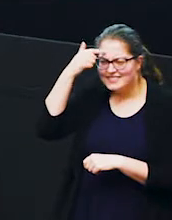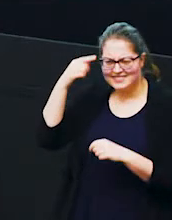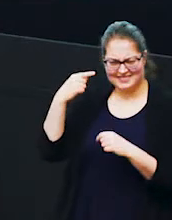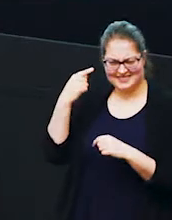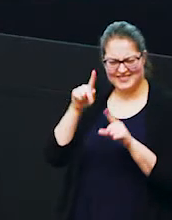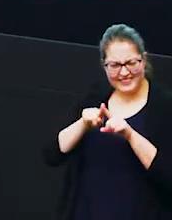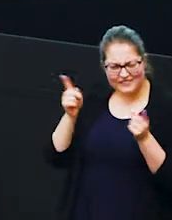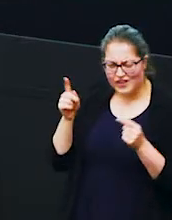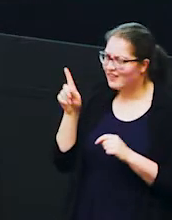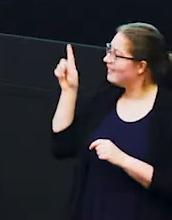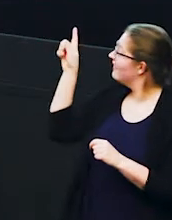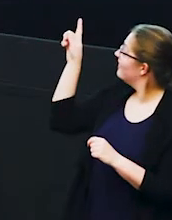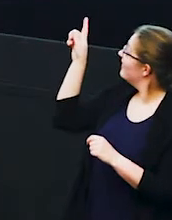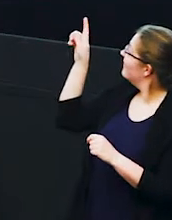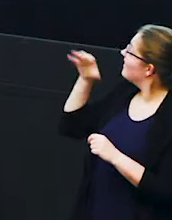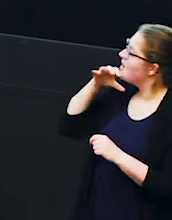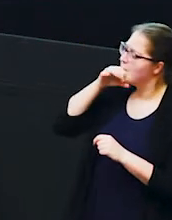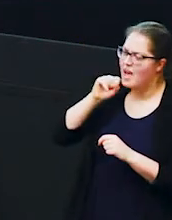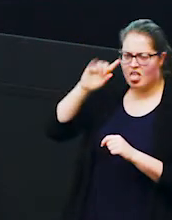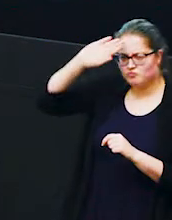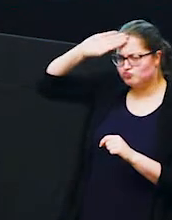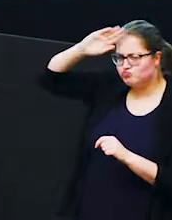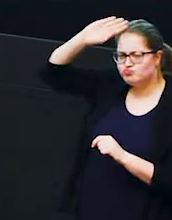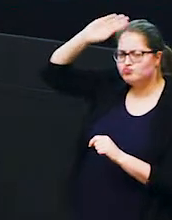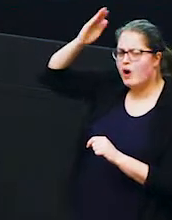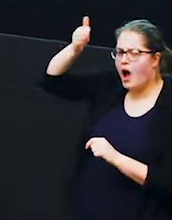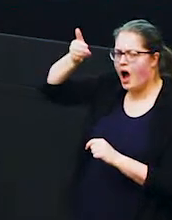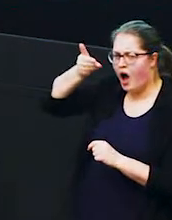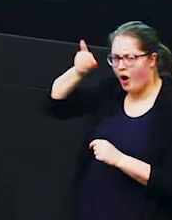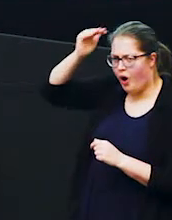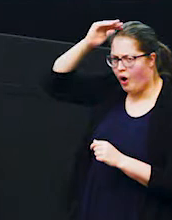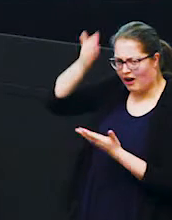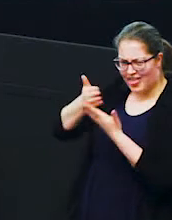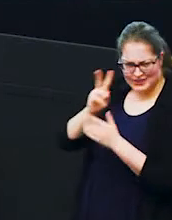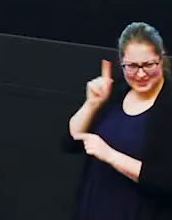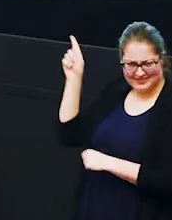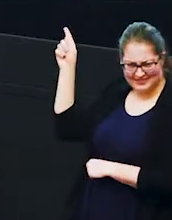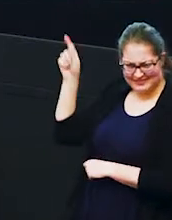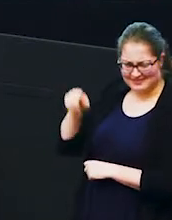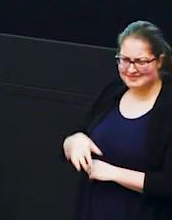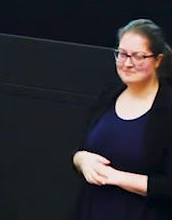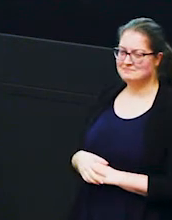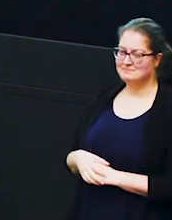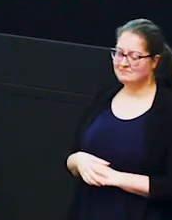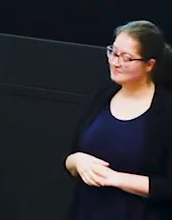that the male has a much rounder forehead can you see that and can you see that the female